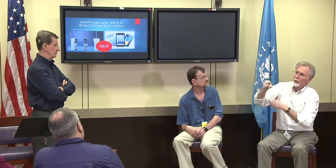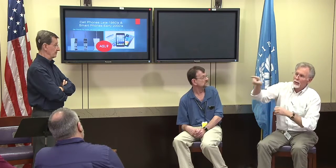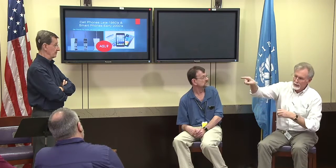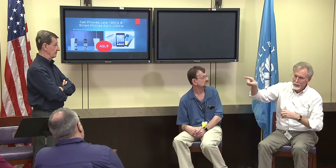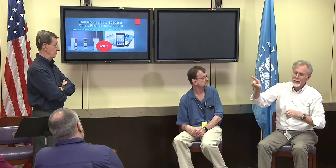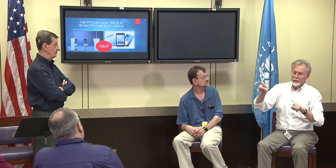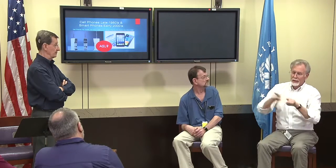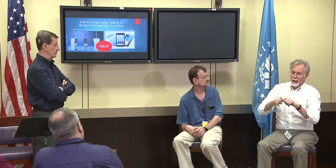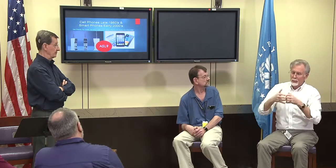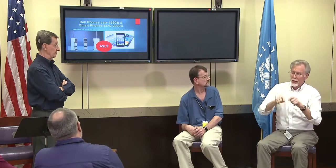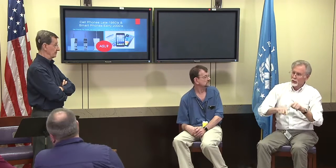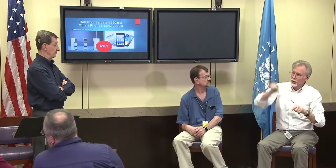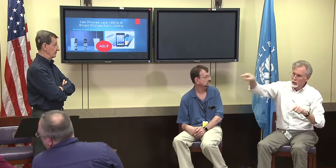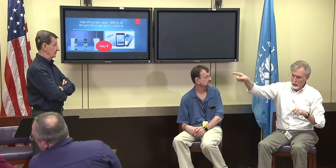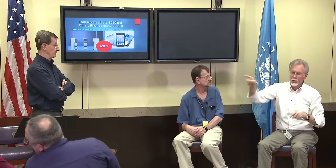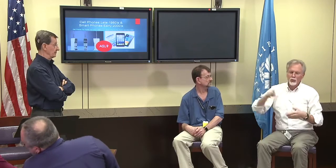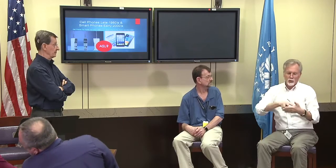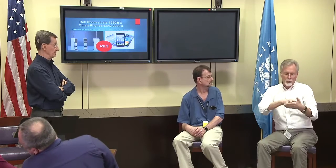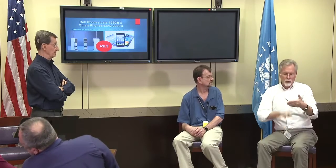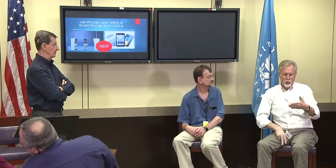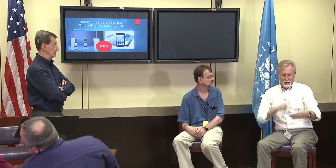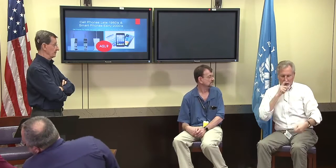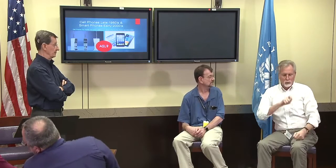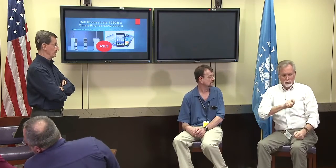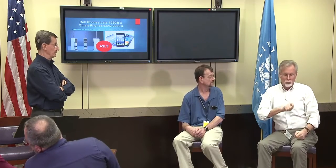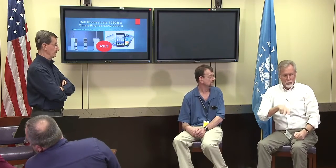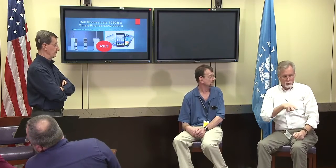to see, I hadn't thought about for years because the technology changed so much.